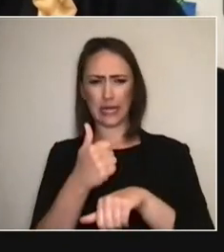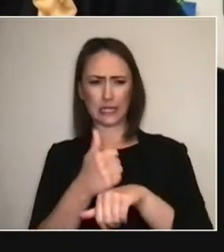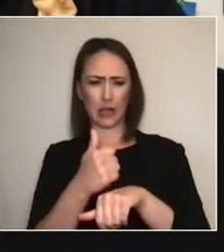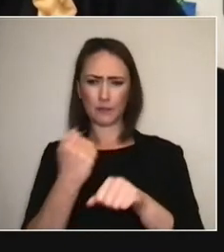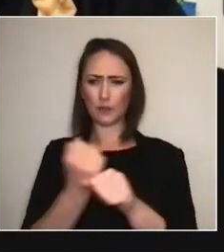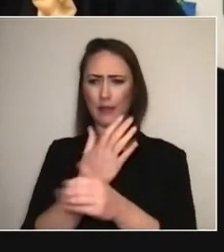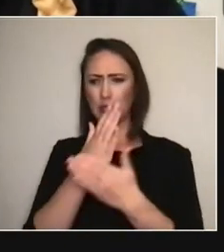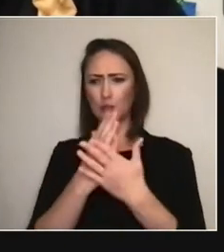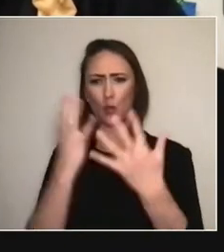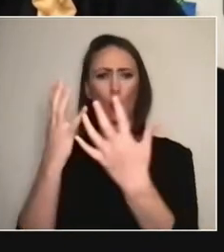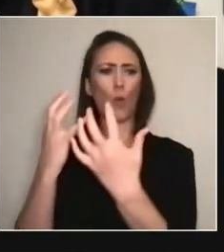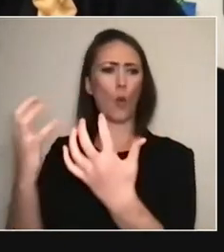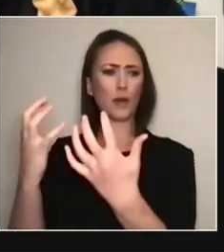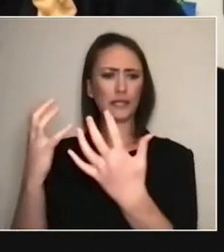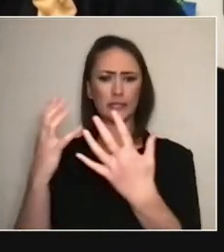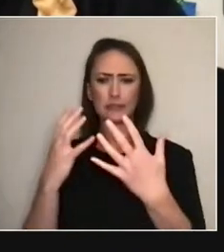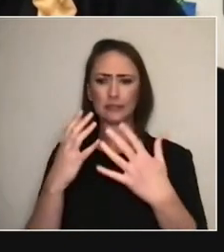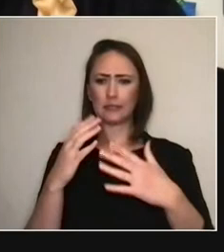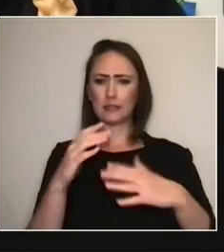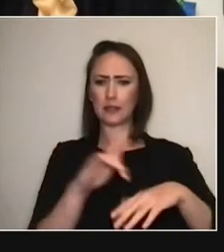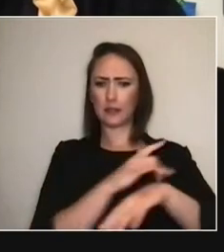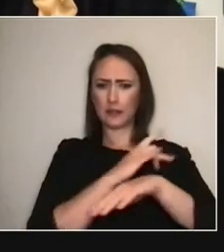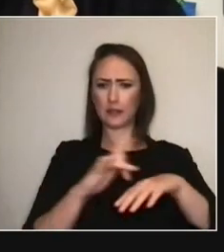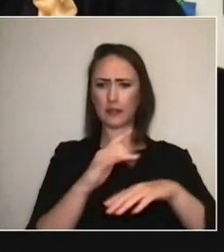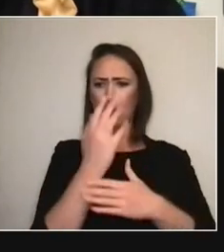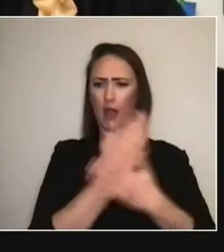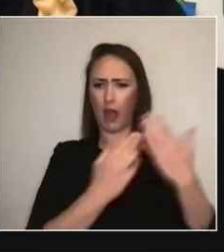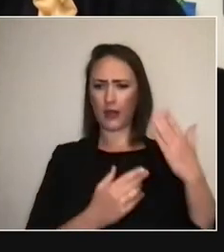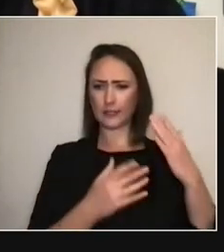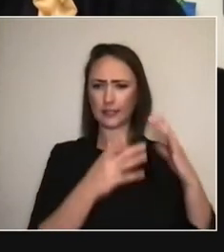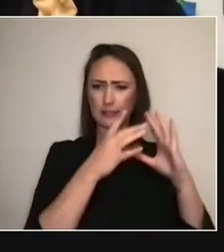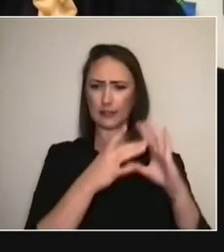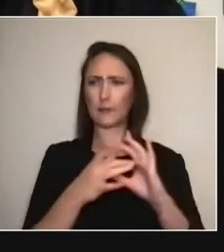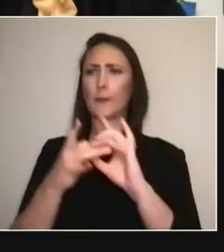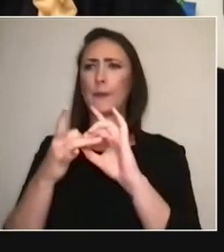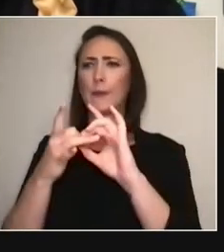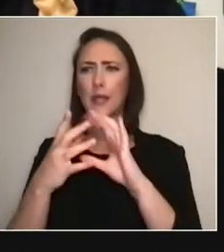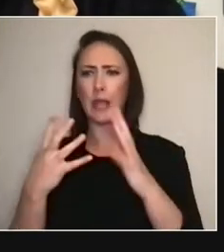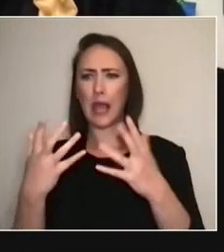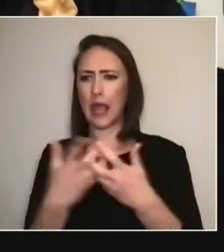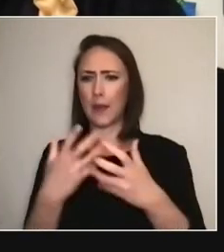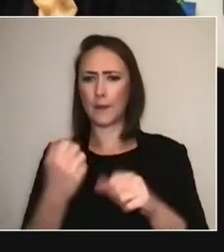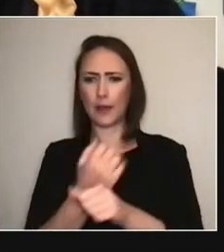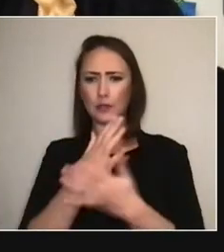'and the festival ourselves?' And I don't think it's easier necessarily.